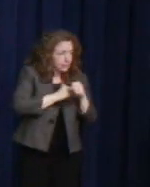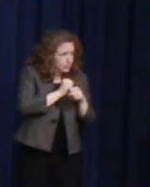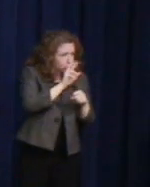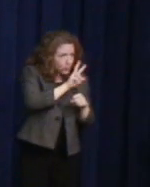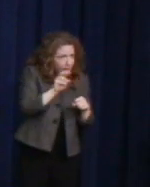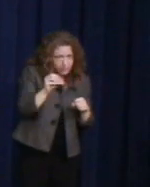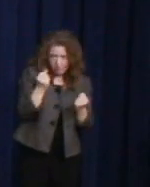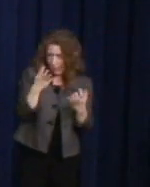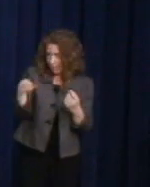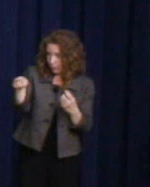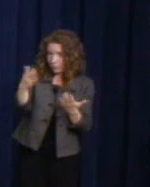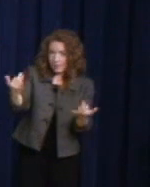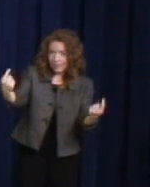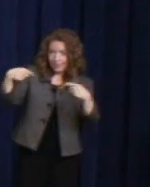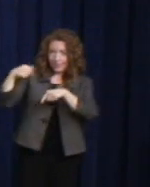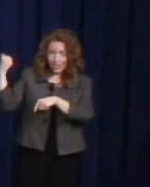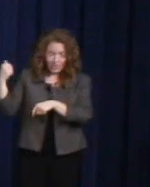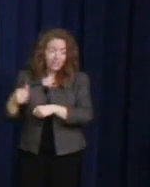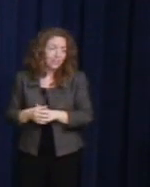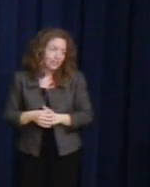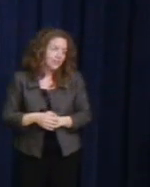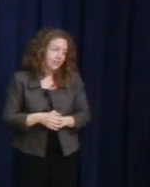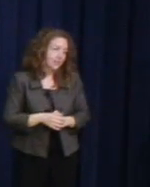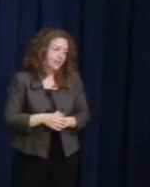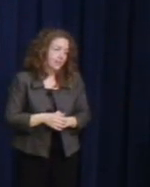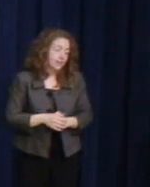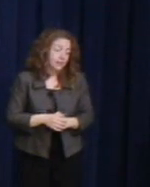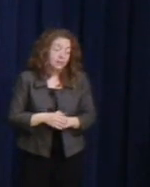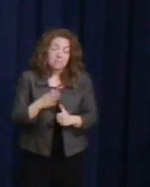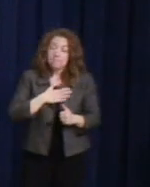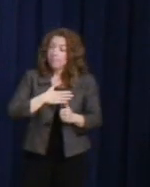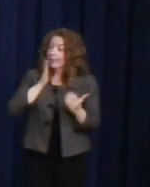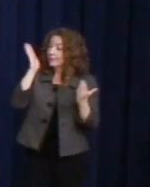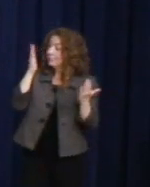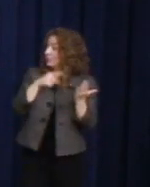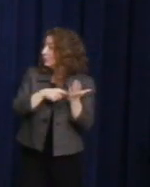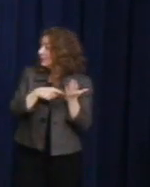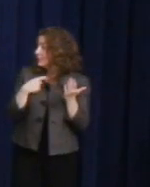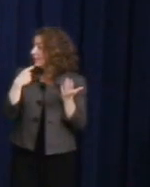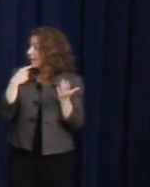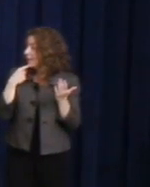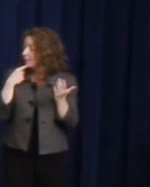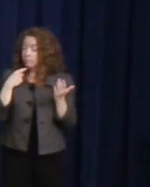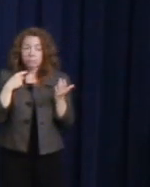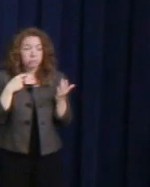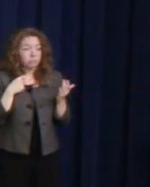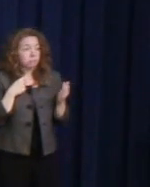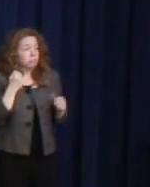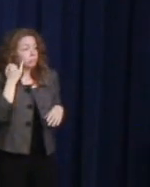And I said in my speech, "If you dream of a world where you can put your partner's picture